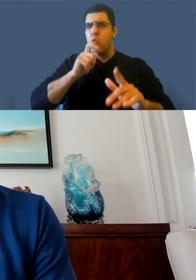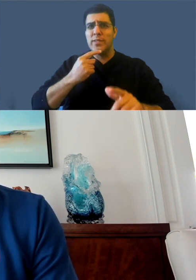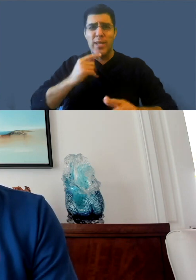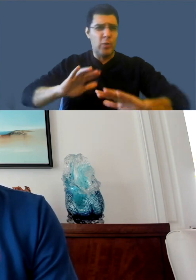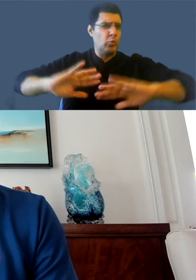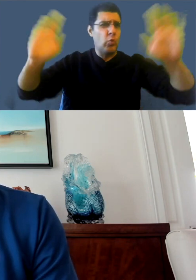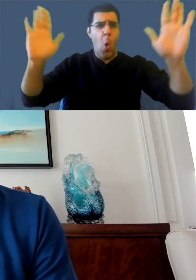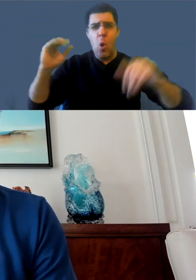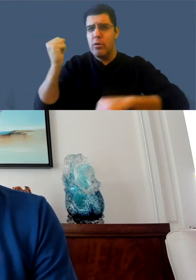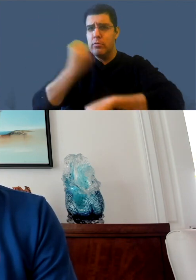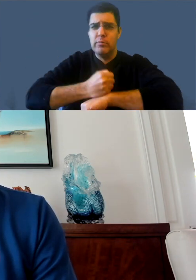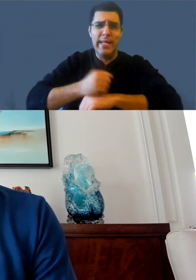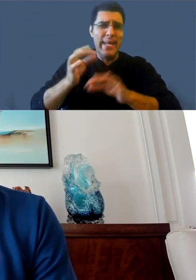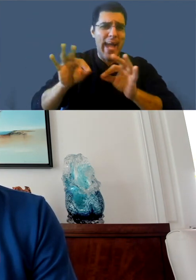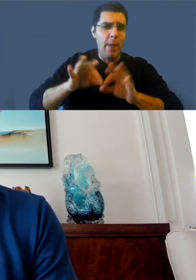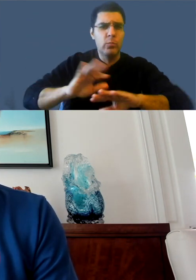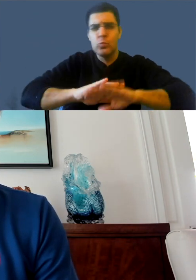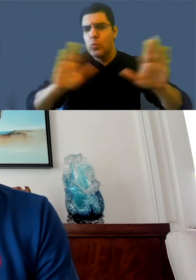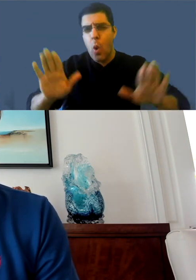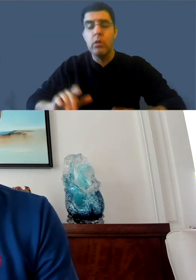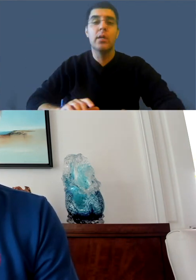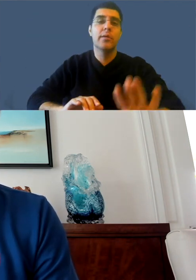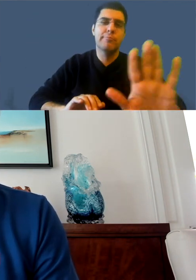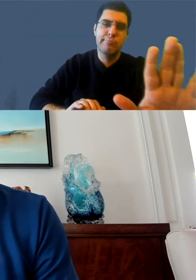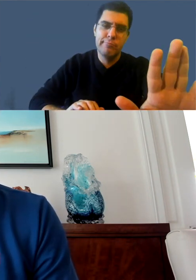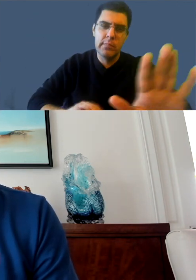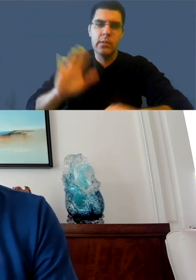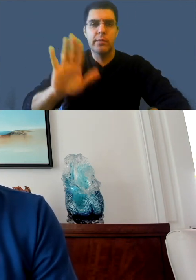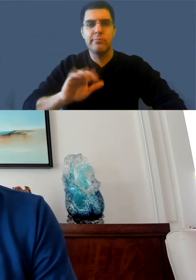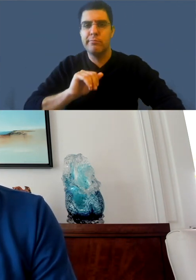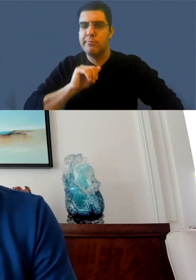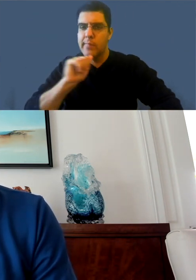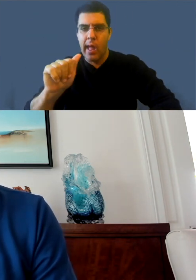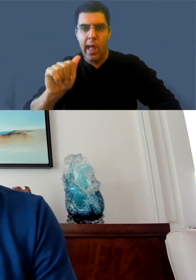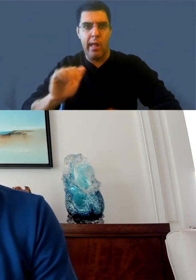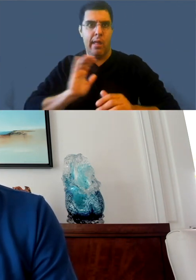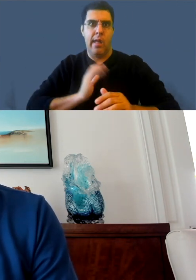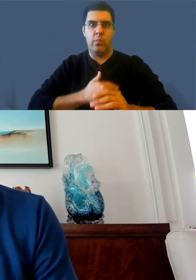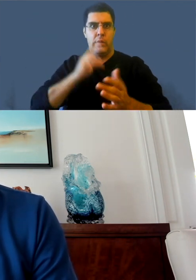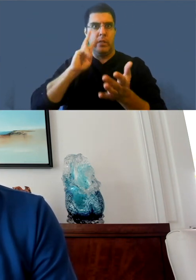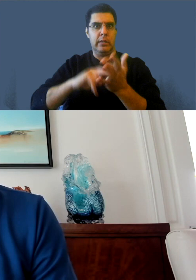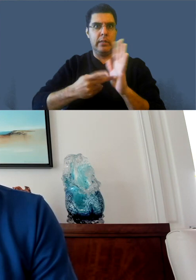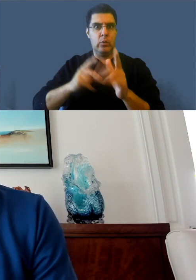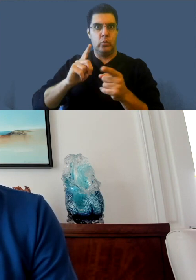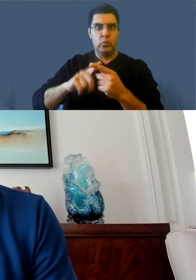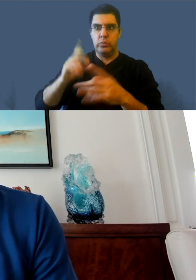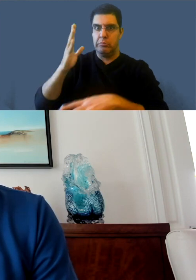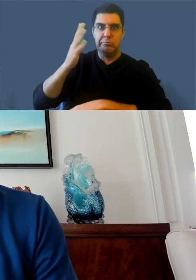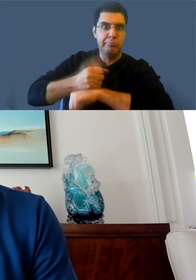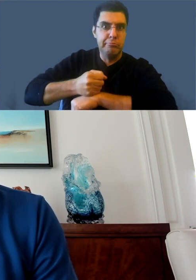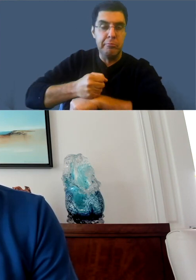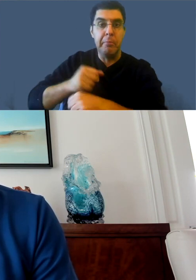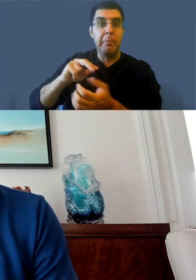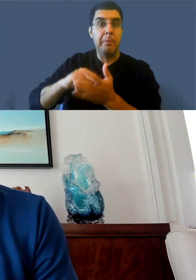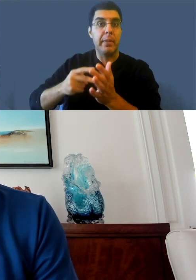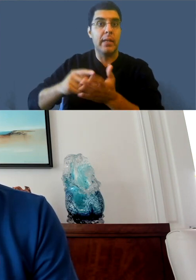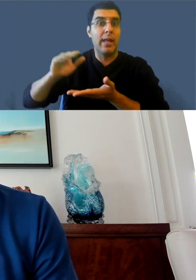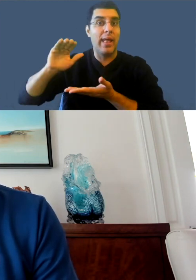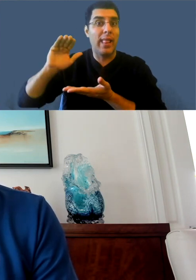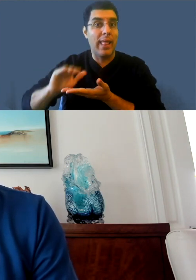We are in the business of providing more captions on YouTube. We wanna have more and more videos that have captions,